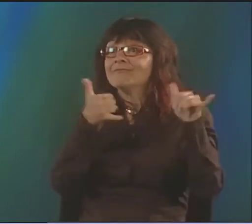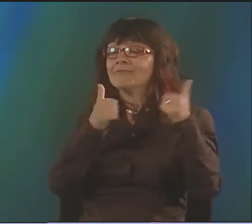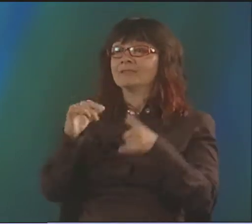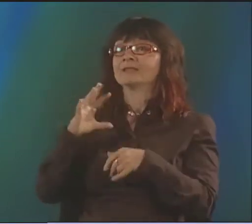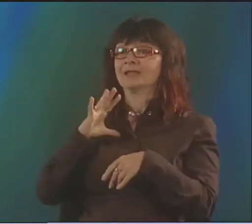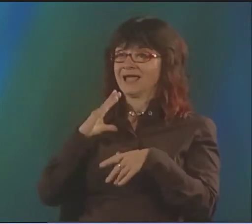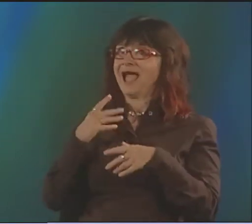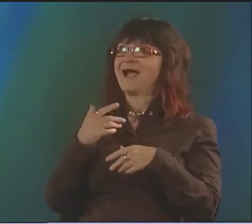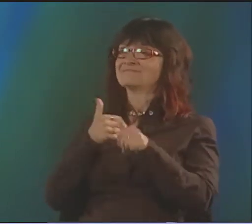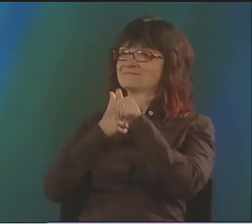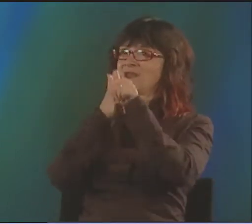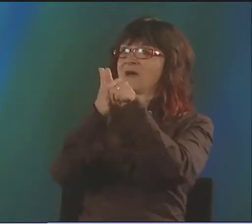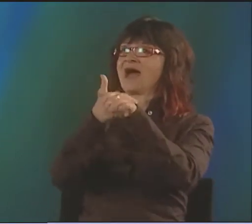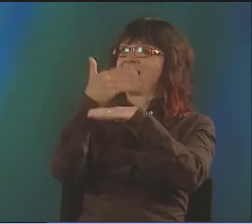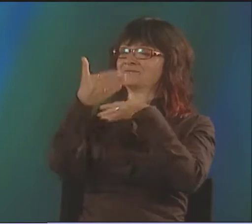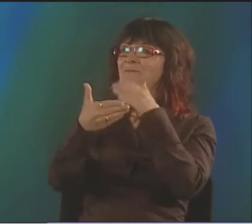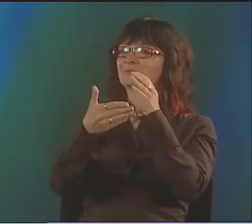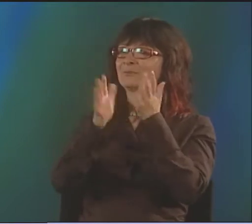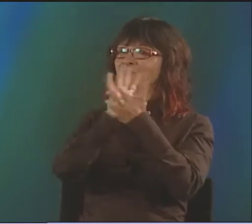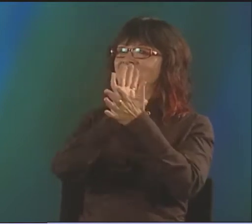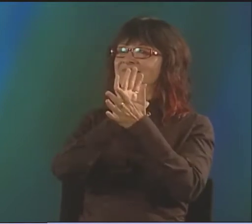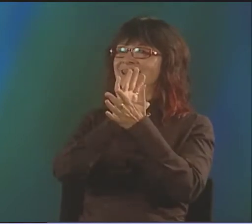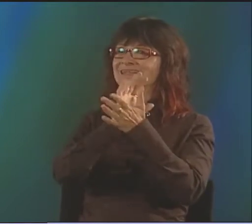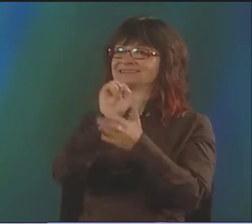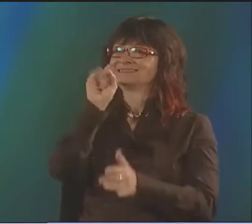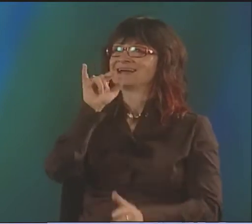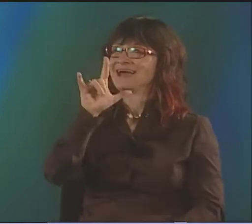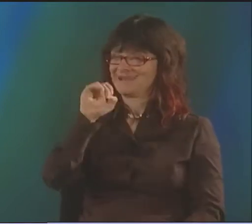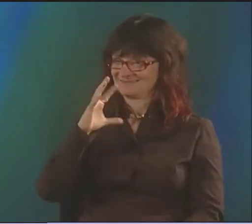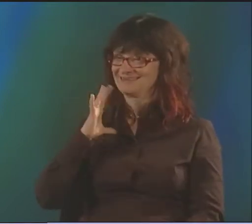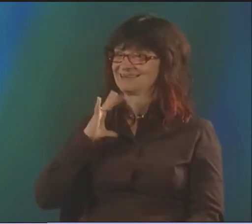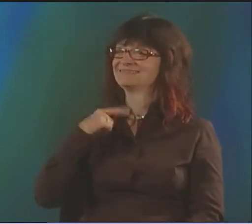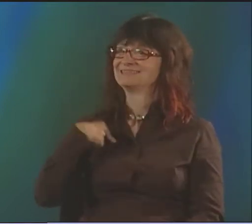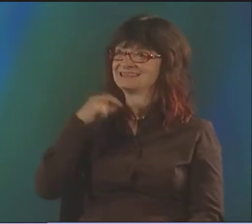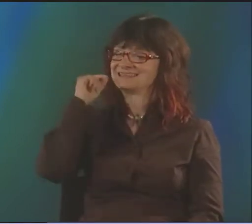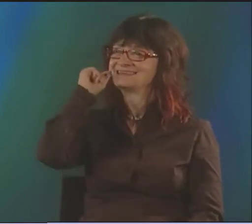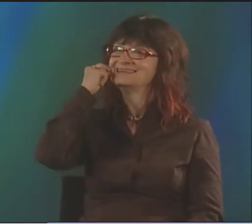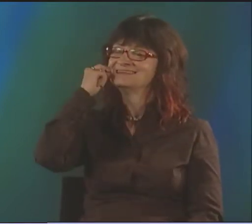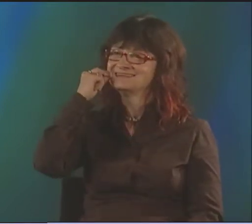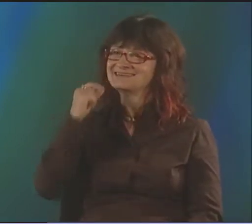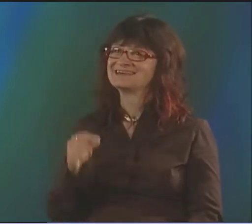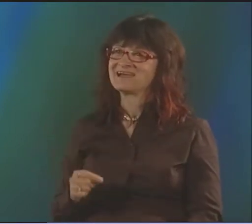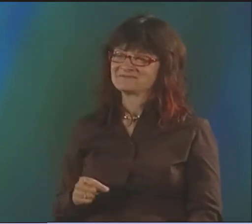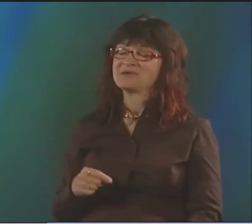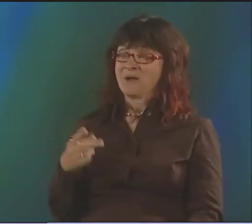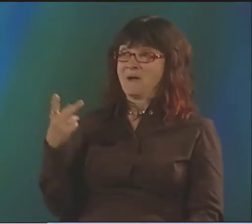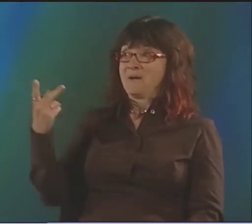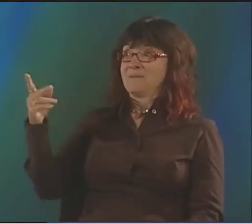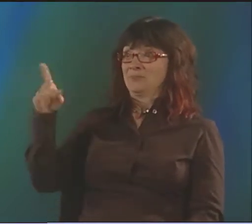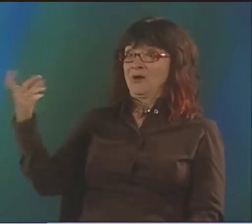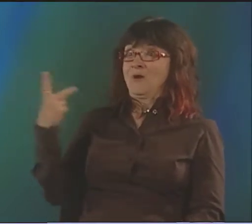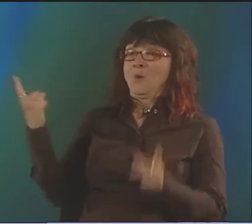WHEN NEO IS FLYING, AND HE SLOWS DOWN BUT SOMETHING GOES BY HIM. THAT'S A LOT OF PLAY. YOU CAN PUT THAT IN SIGN LANGUAGE, TOO.